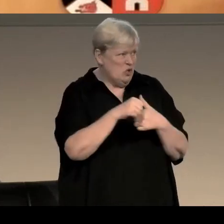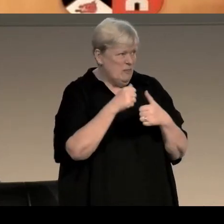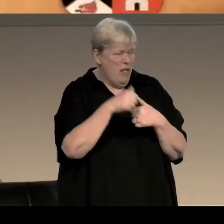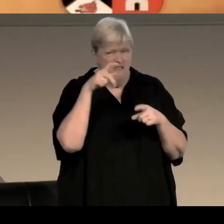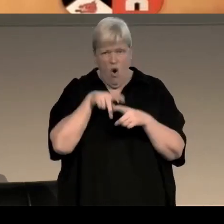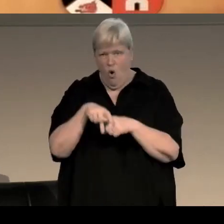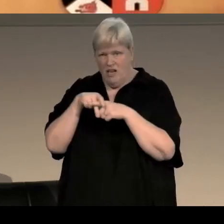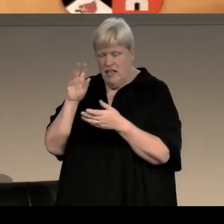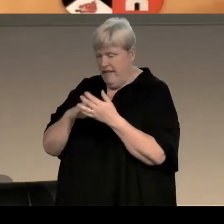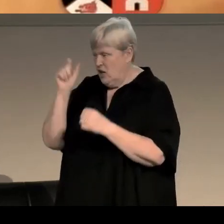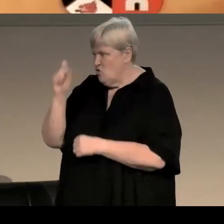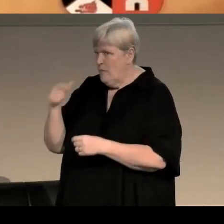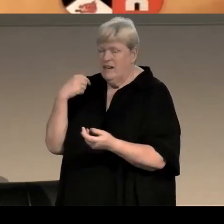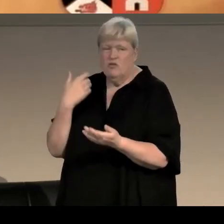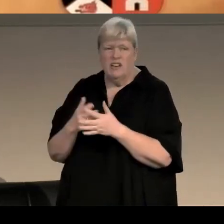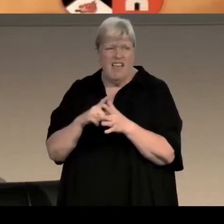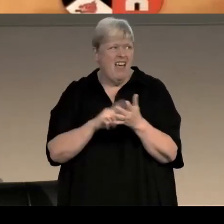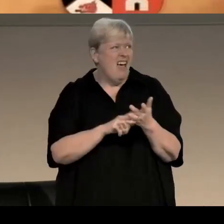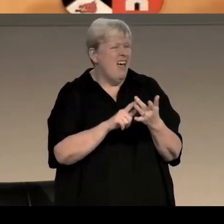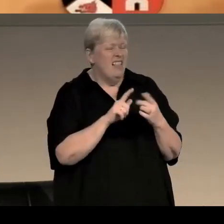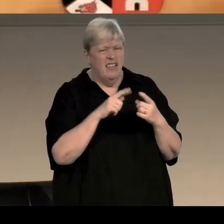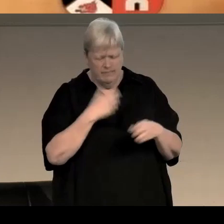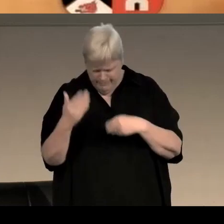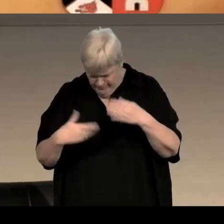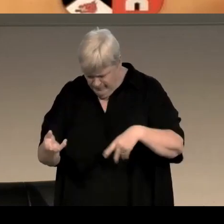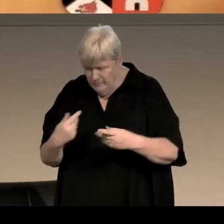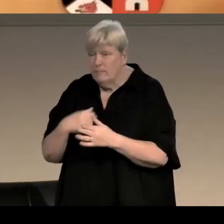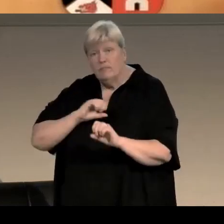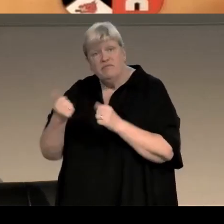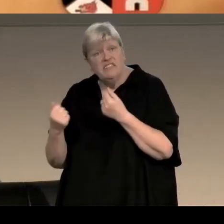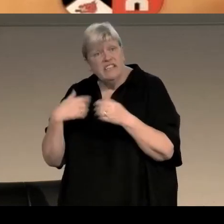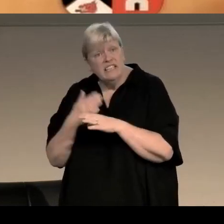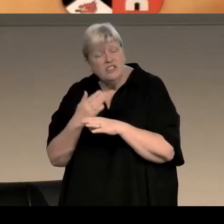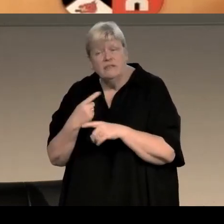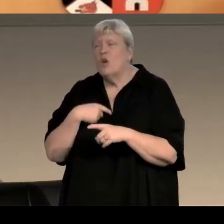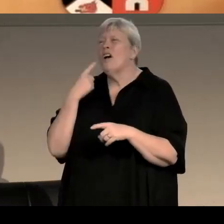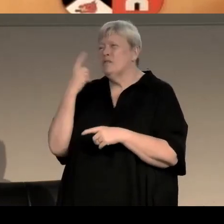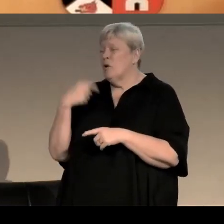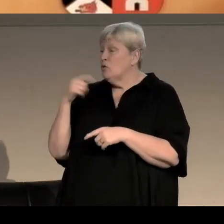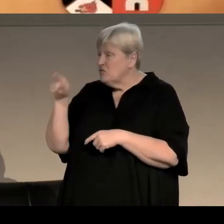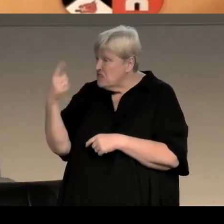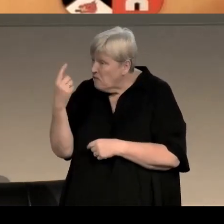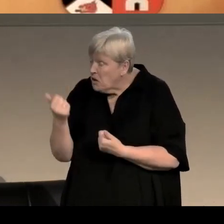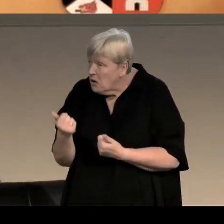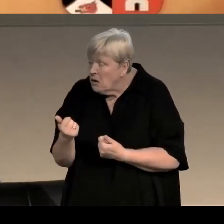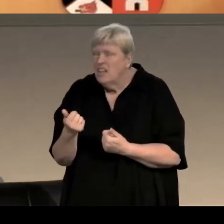As Allie fussed with hers, she asked Danny what shift he was on next. ‘Day shift tomorrow. You?’ She pulled a face.